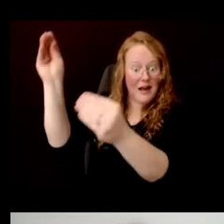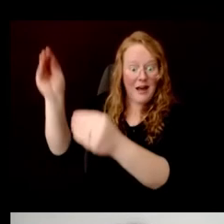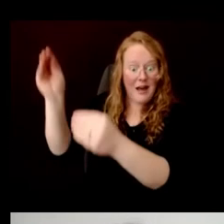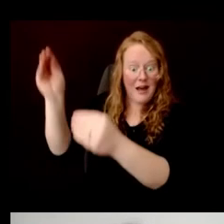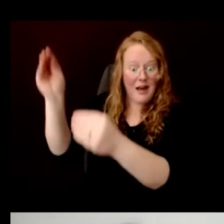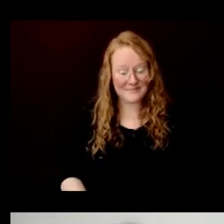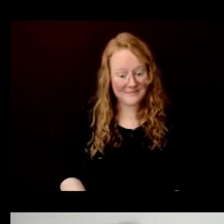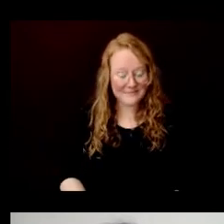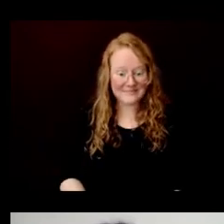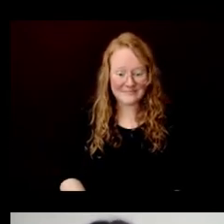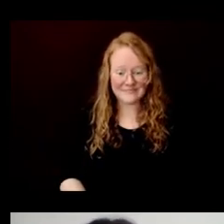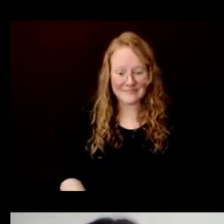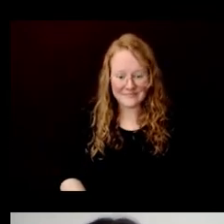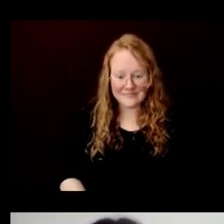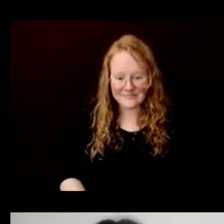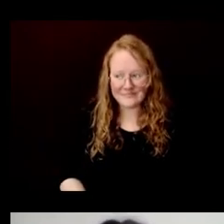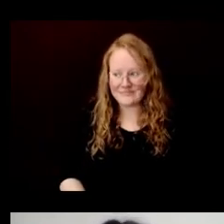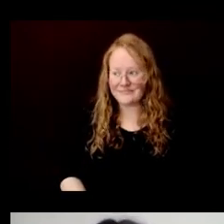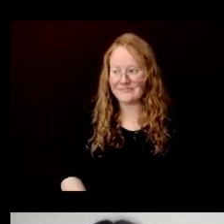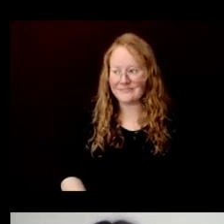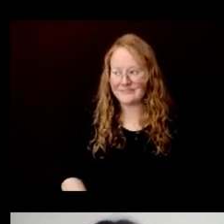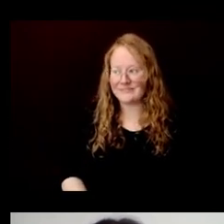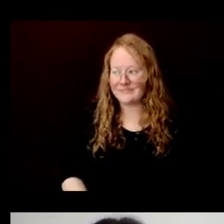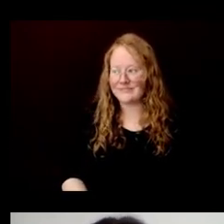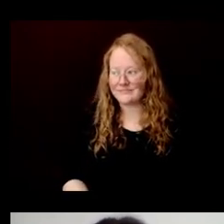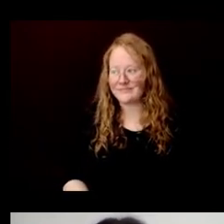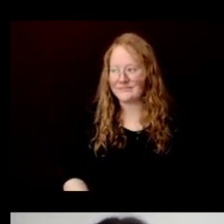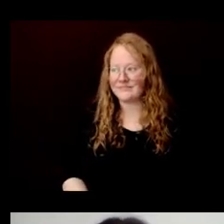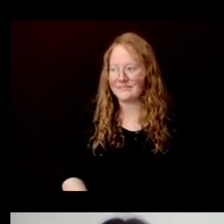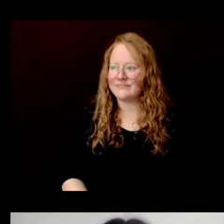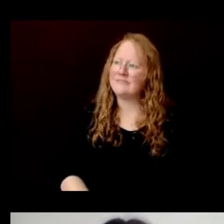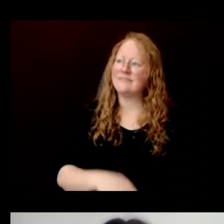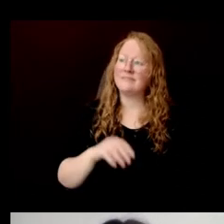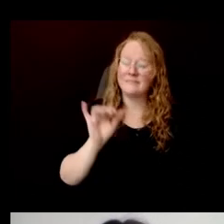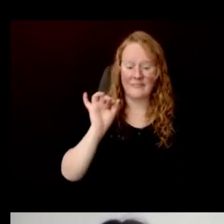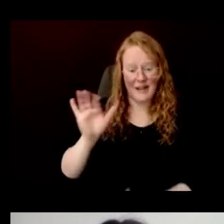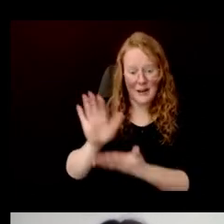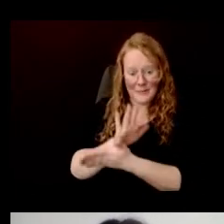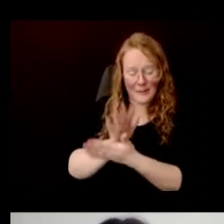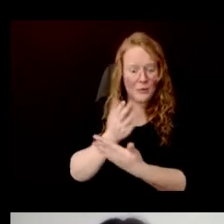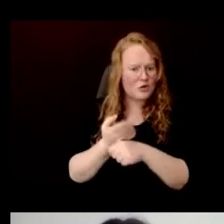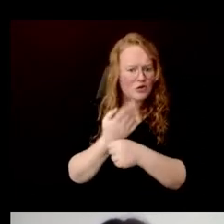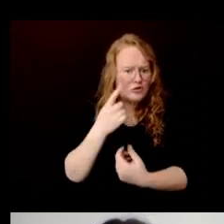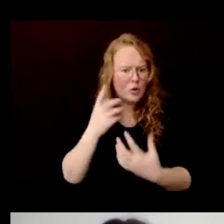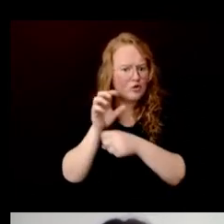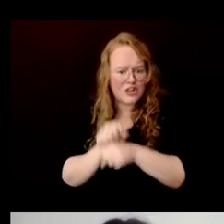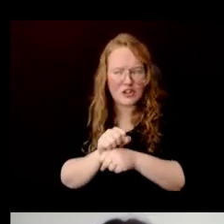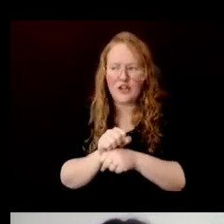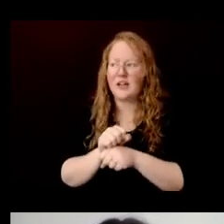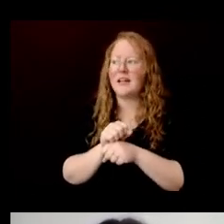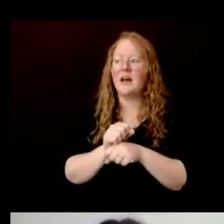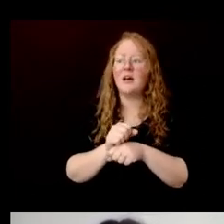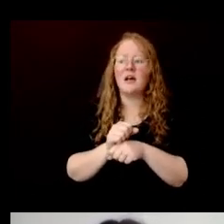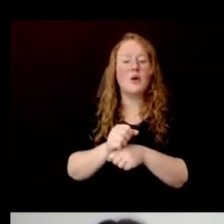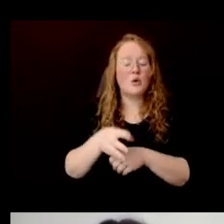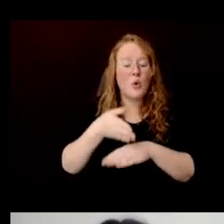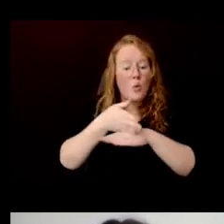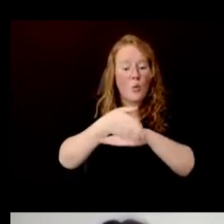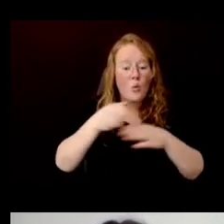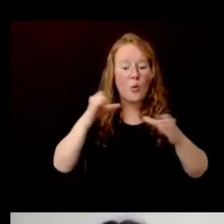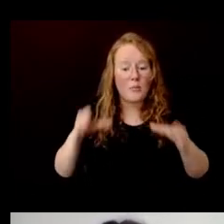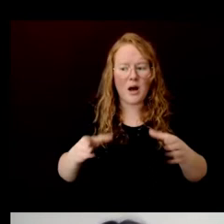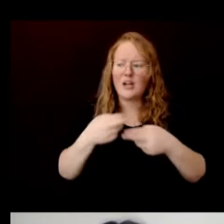One of the things dó paper has been used for, traditionally, are these woodblock prints called dong ho paintings.